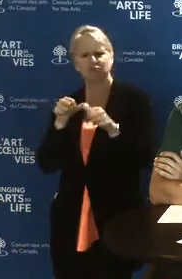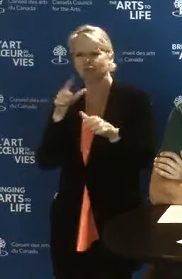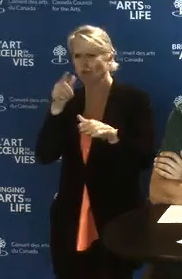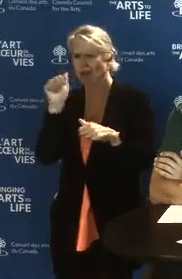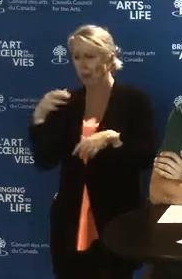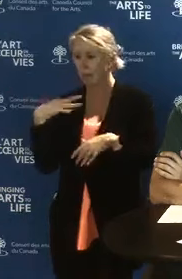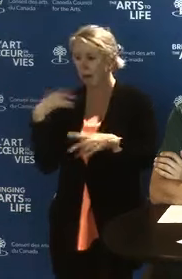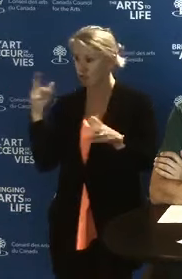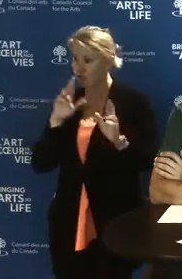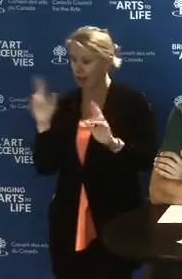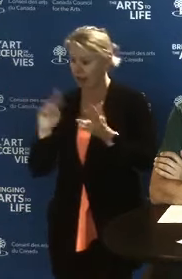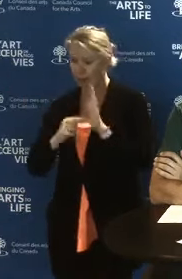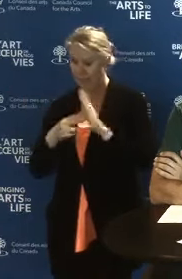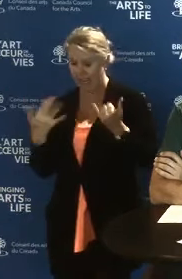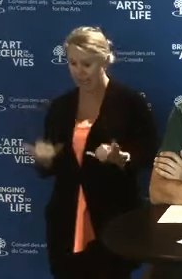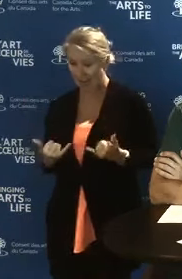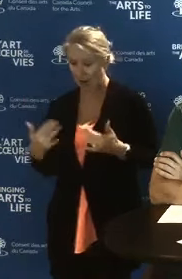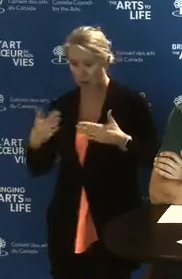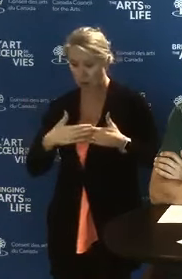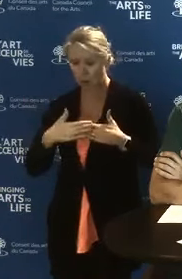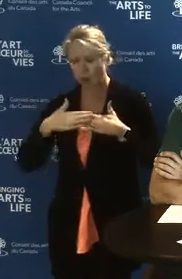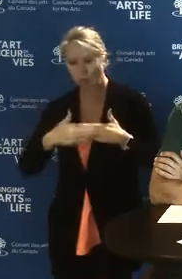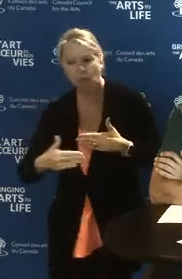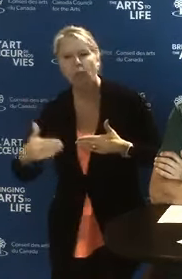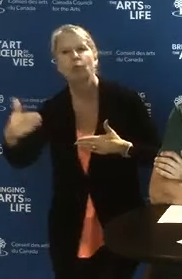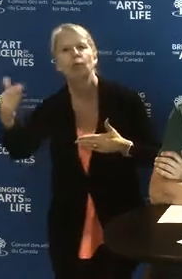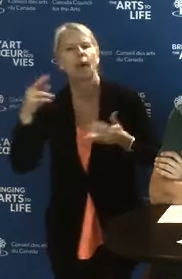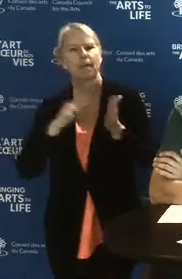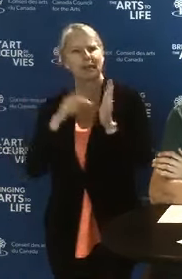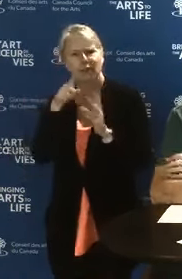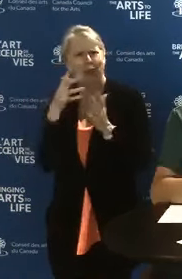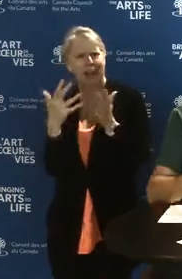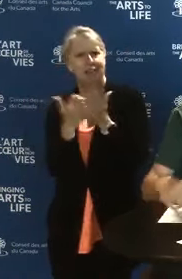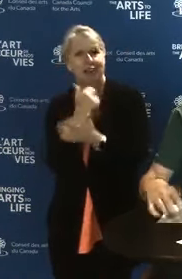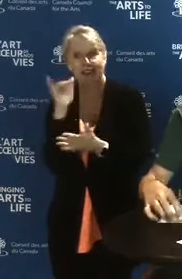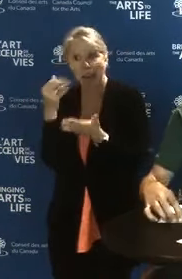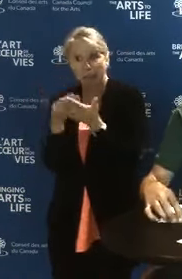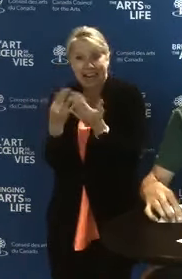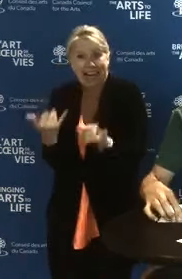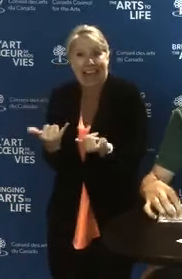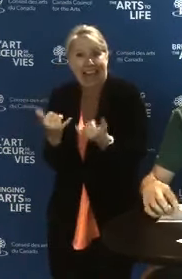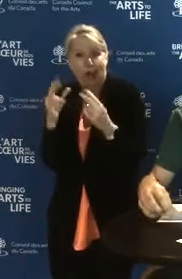This gives you quicker access to the fund, so you can use the smaller grant